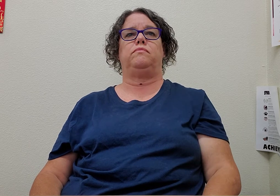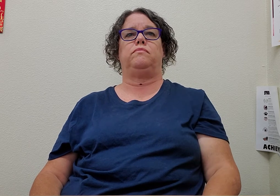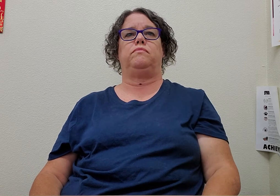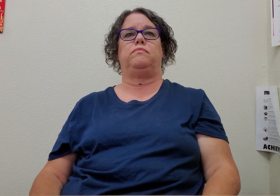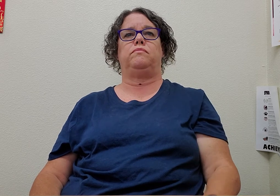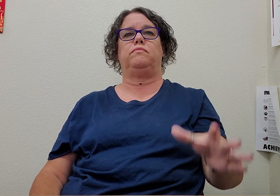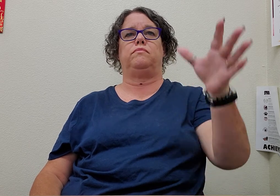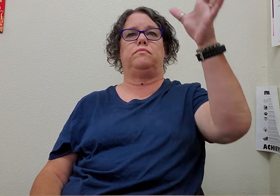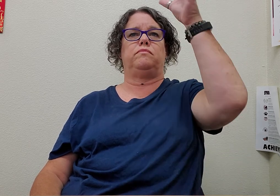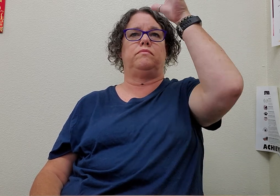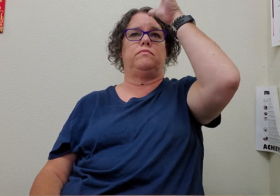dad/father